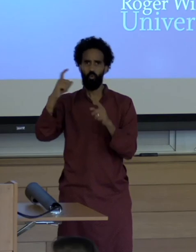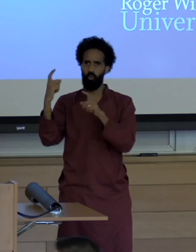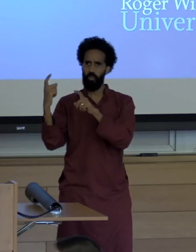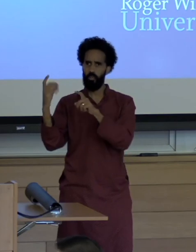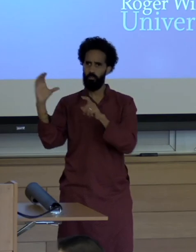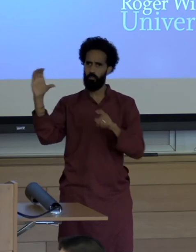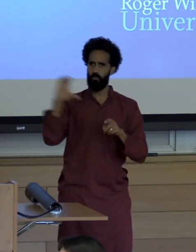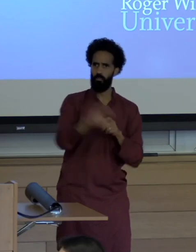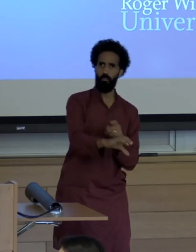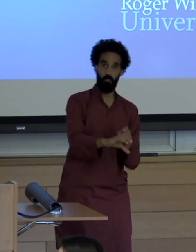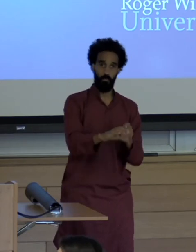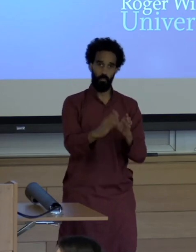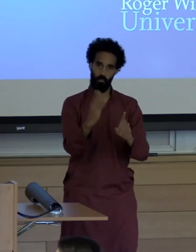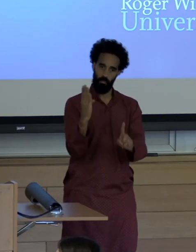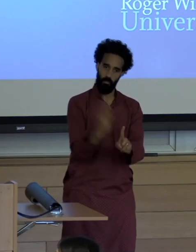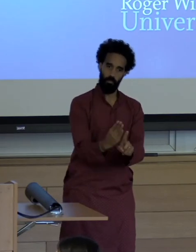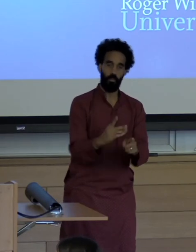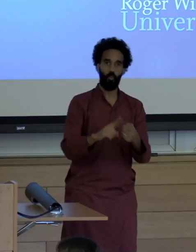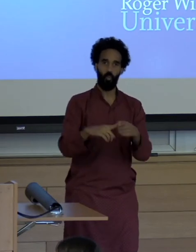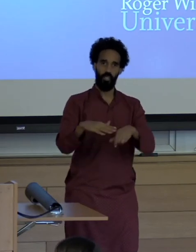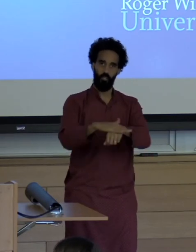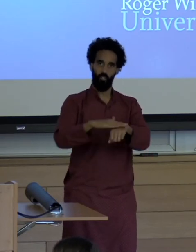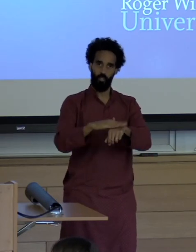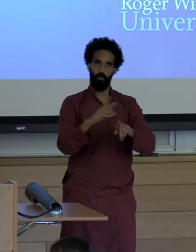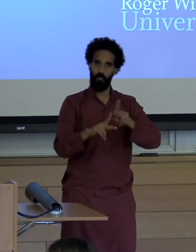Populations and I'm wondering I mean it seems daunting